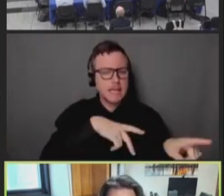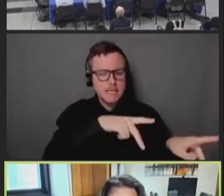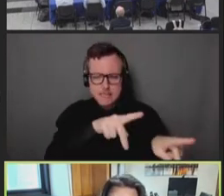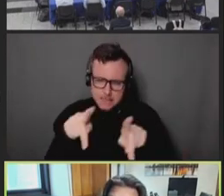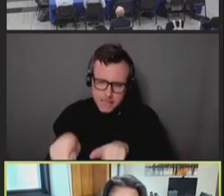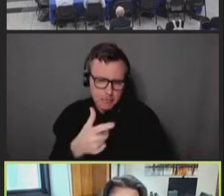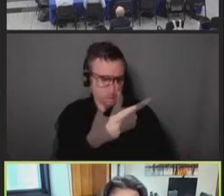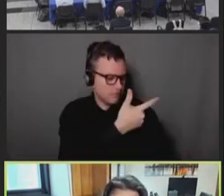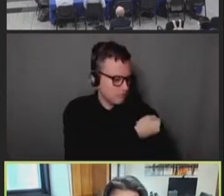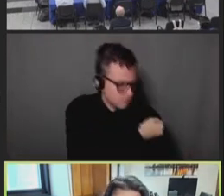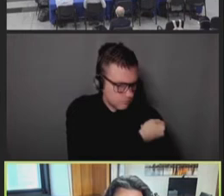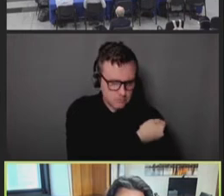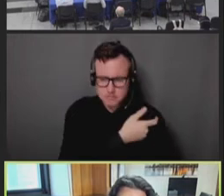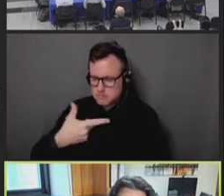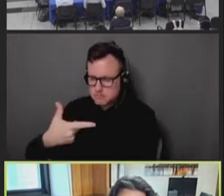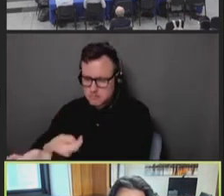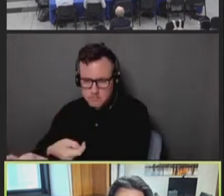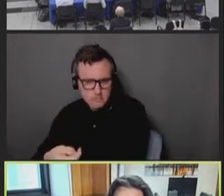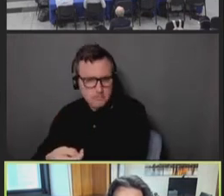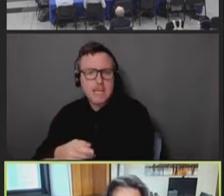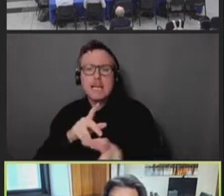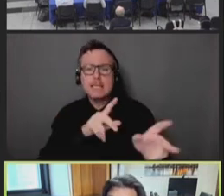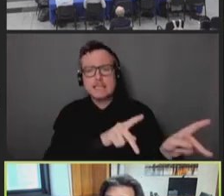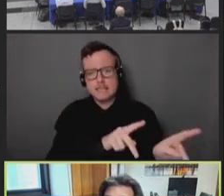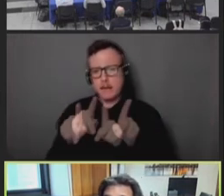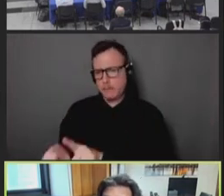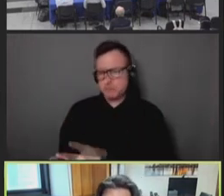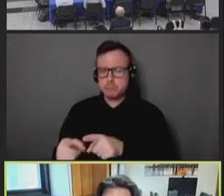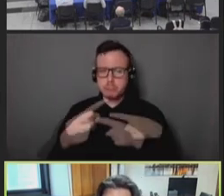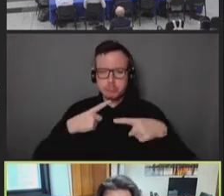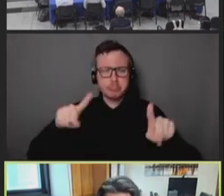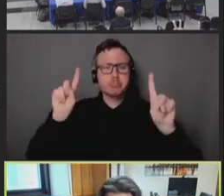that takes real engagement and humility. And I think, when we make these decisions,